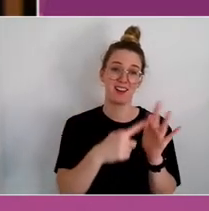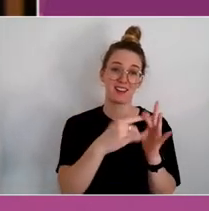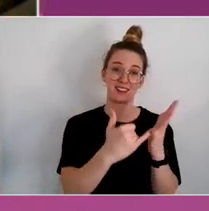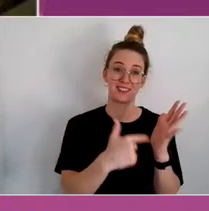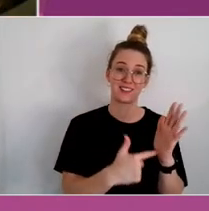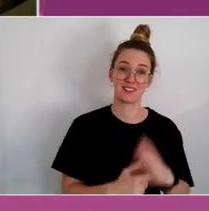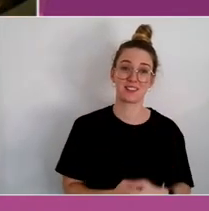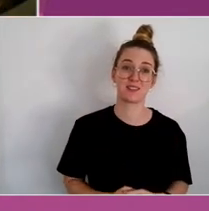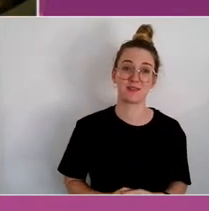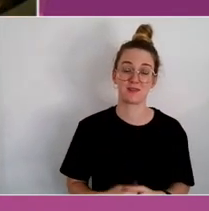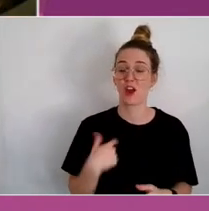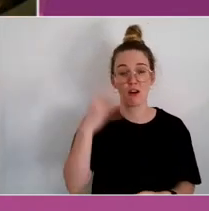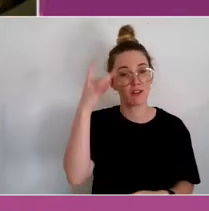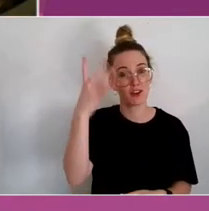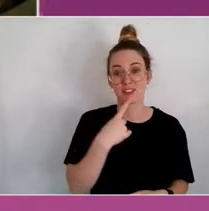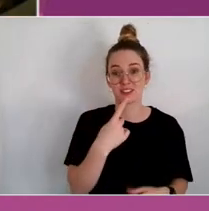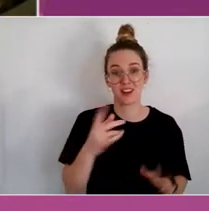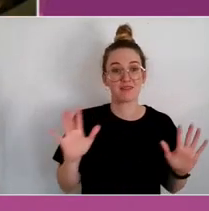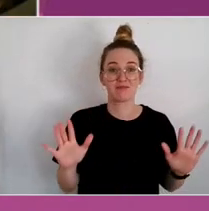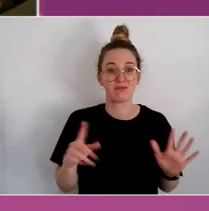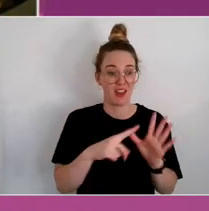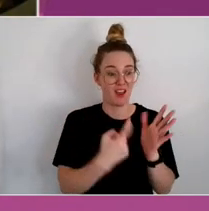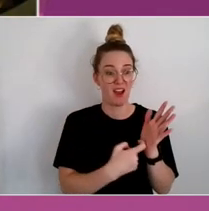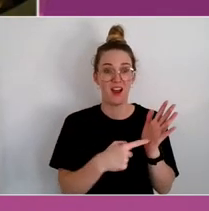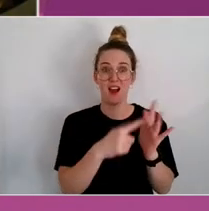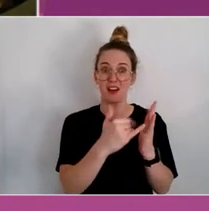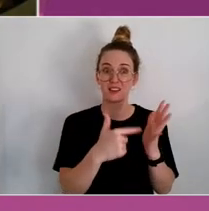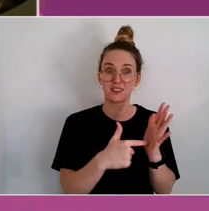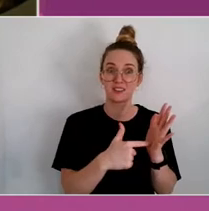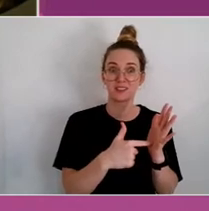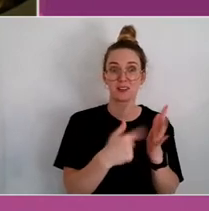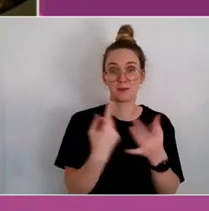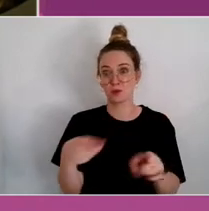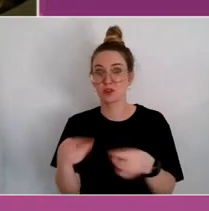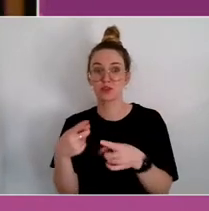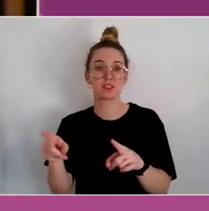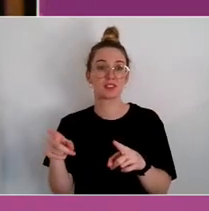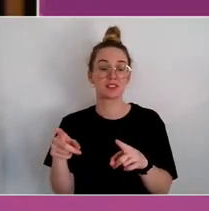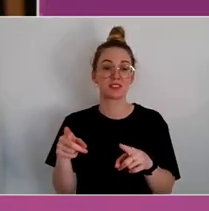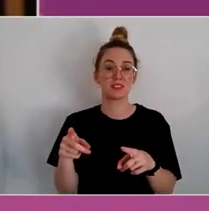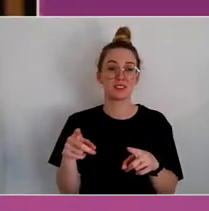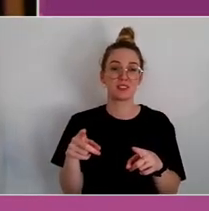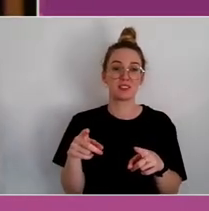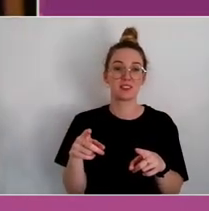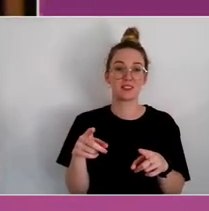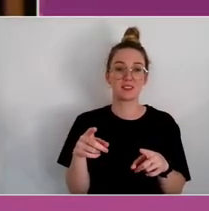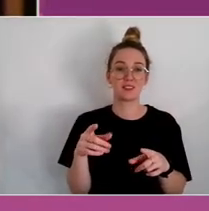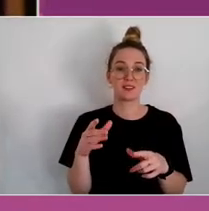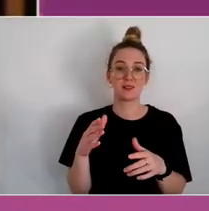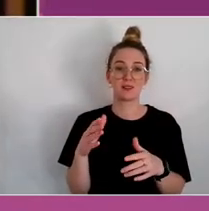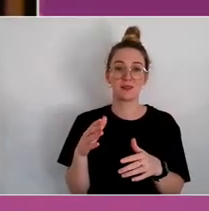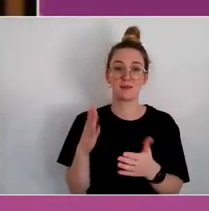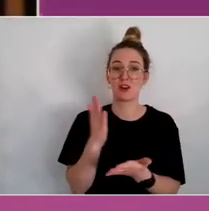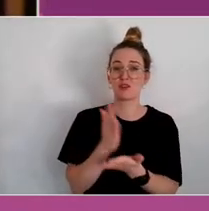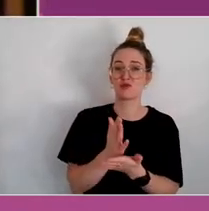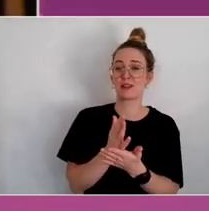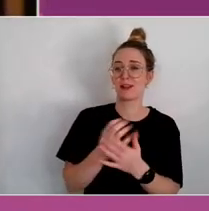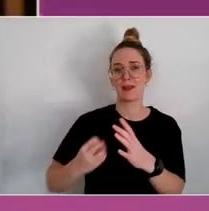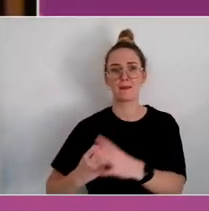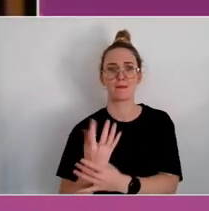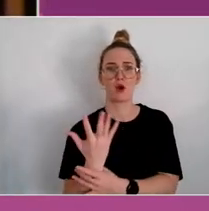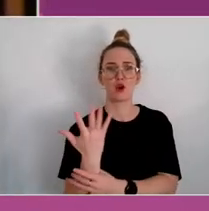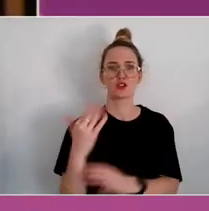As artists and new -- musicians in the family, but at the emerging level, the impact of the